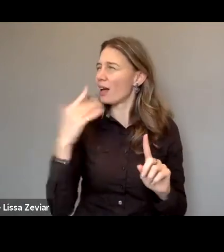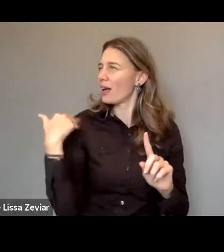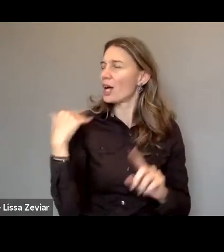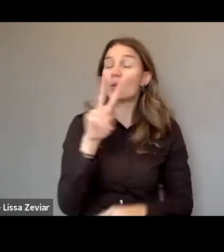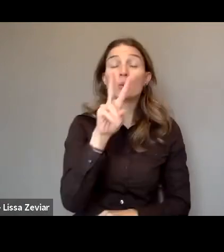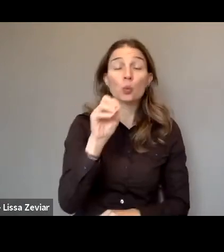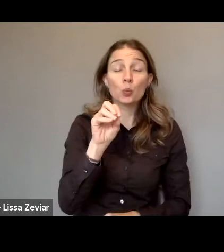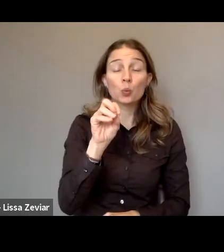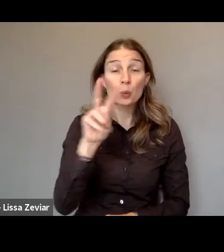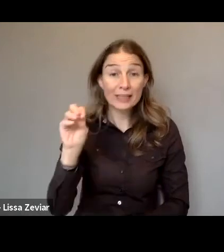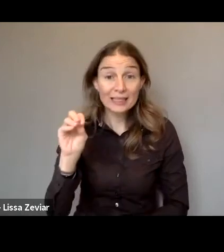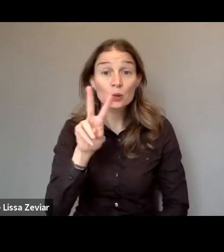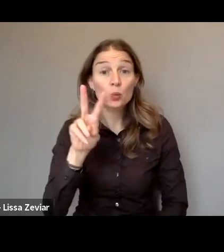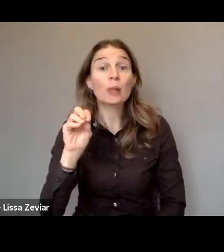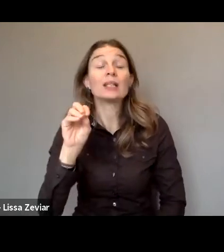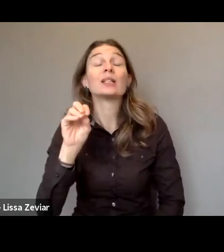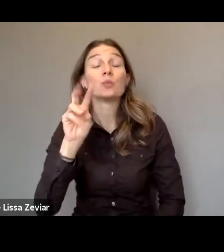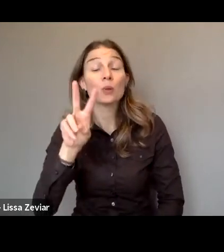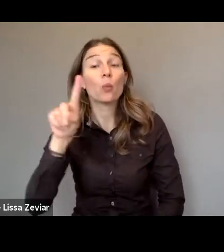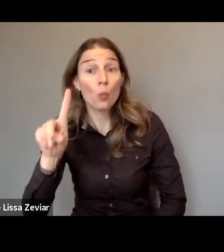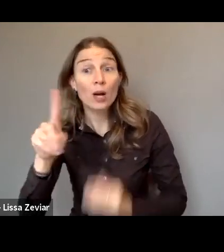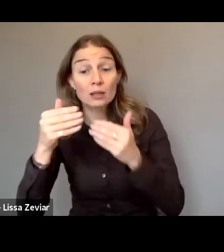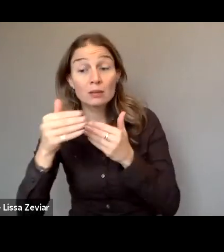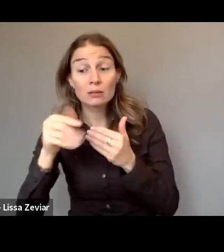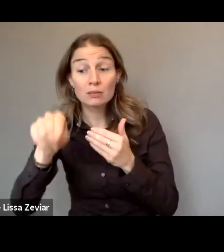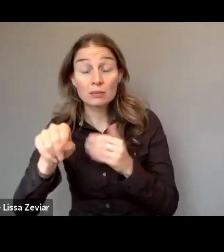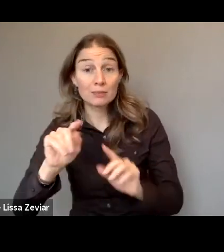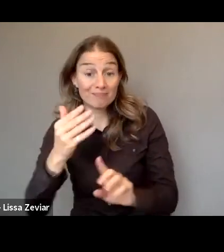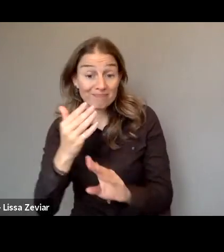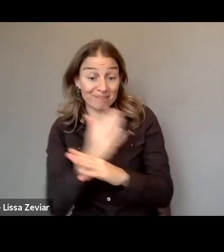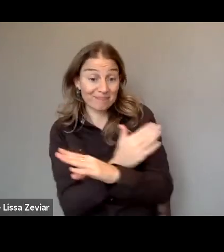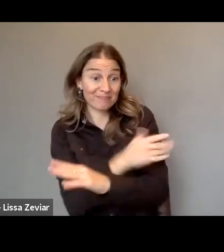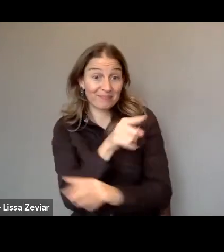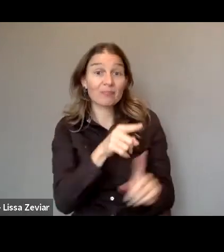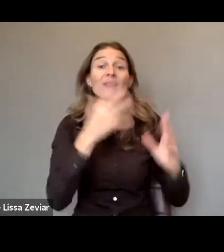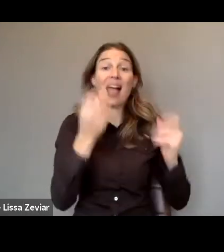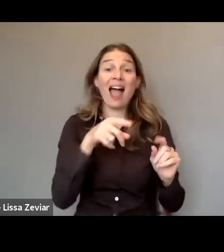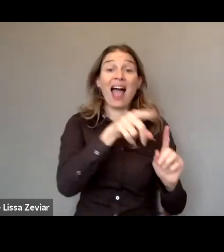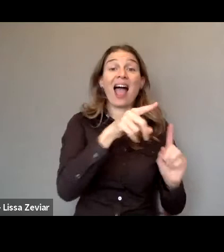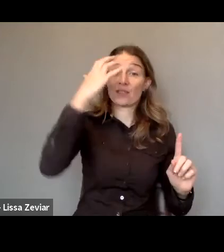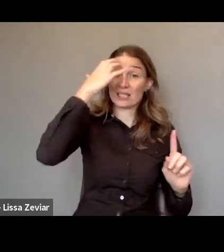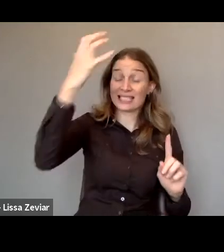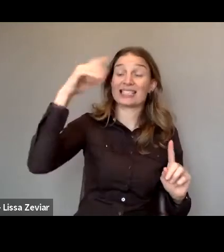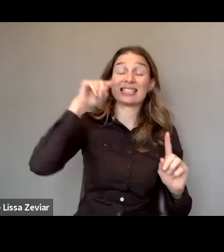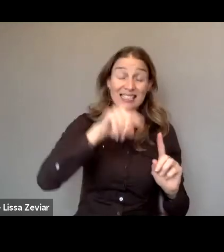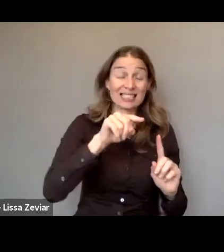we’ll begin to implement a state project focused on training in sexual and reproductive rights